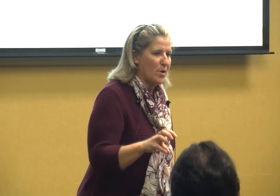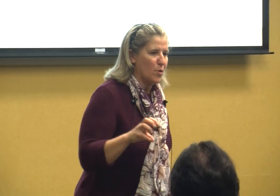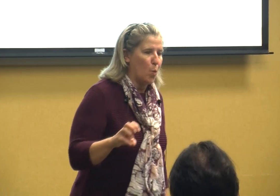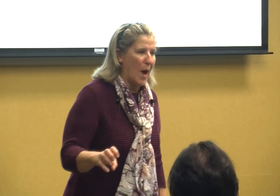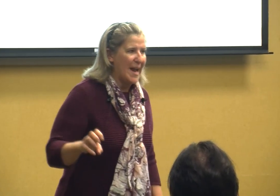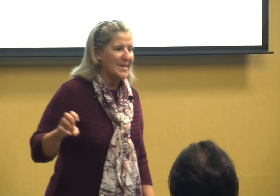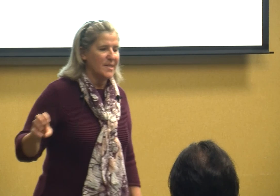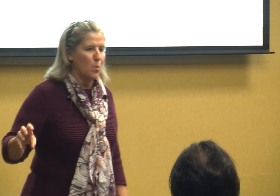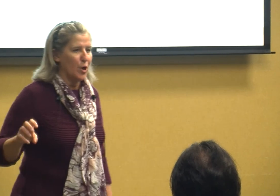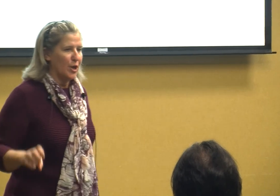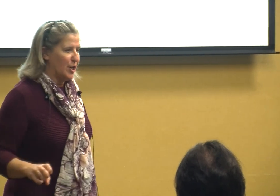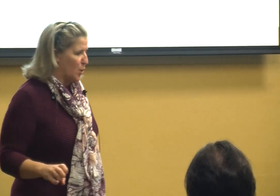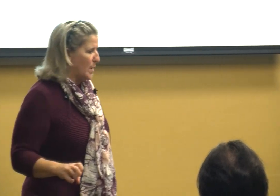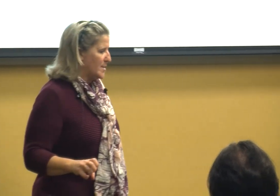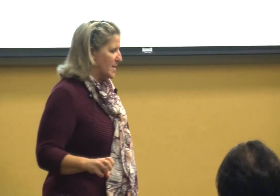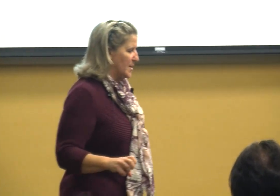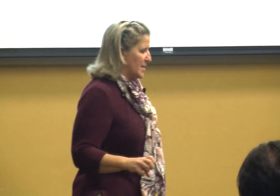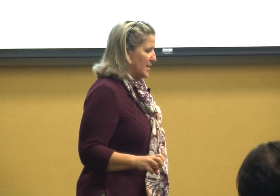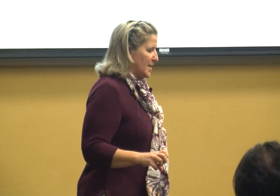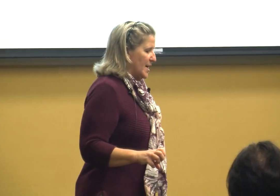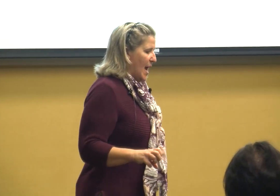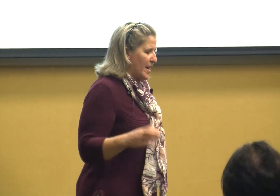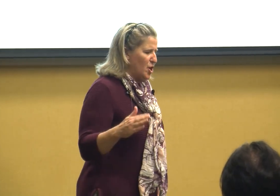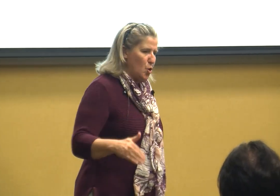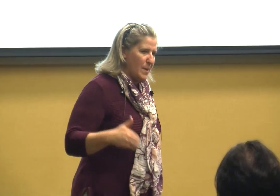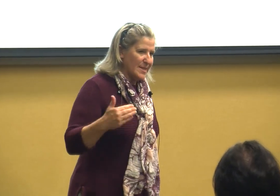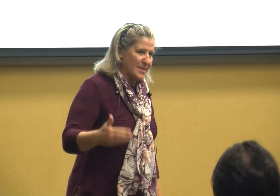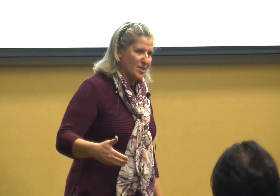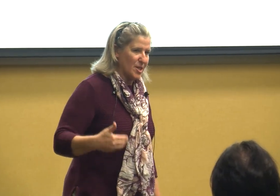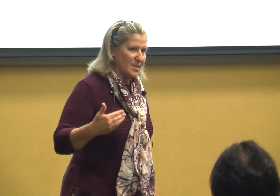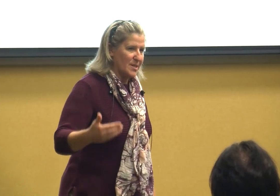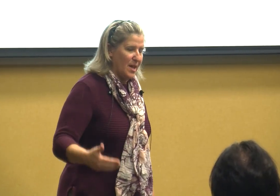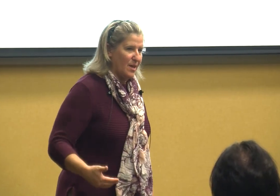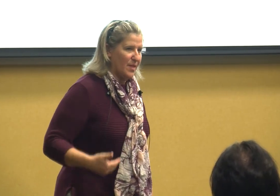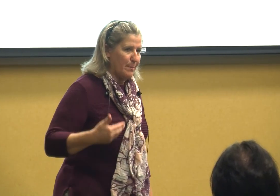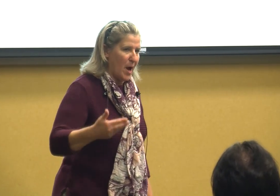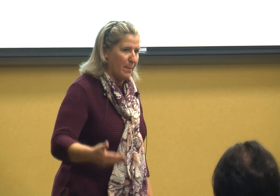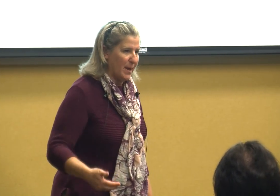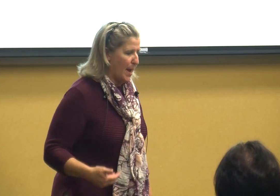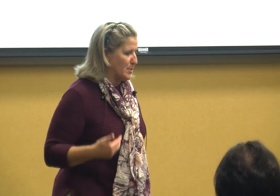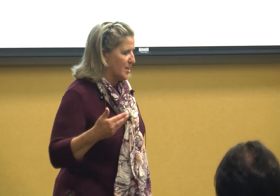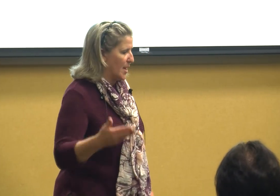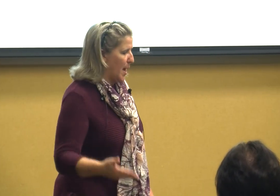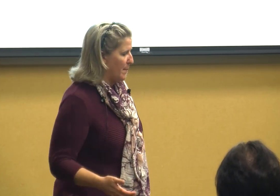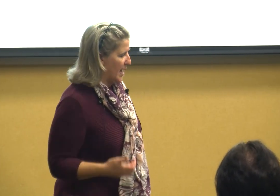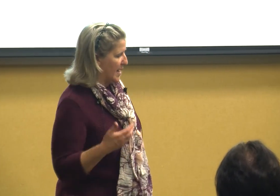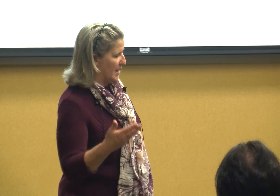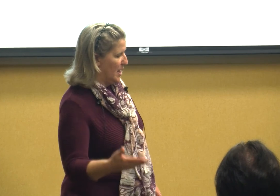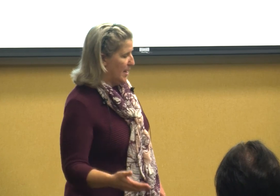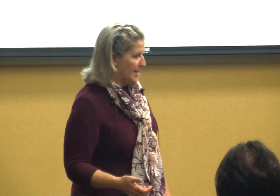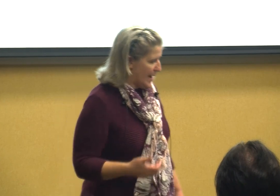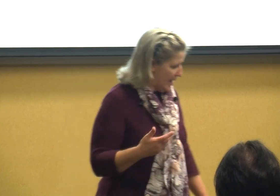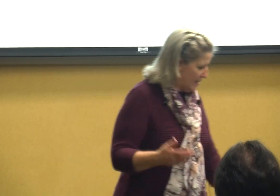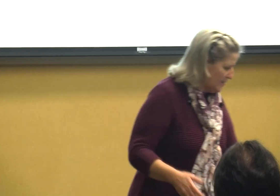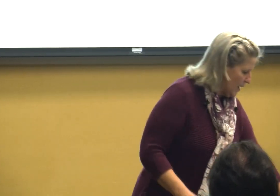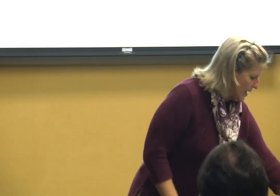are the ways that we're going to do it and new messages that might be able to come in and and